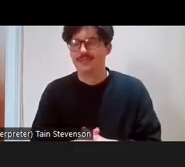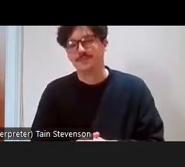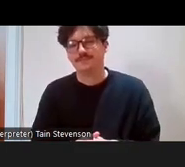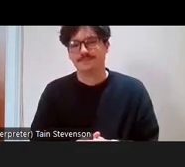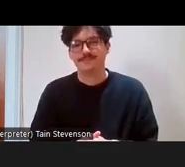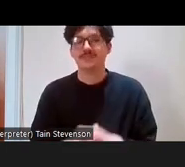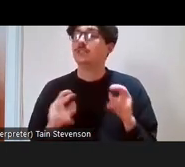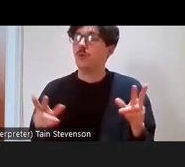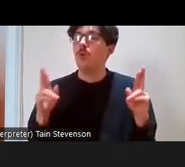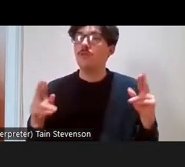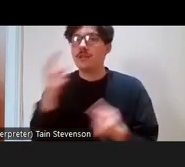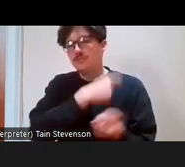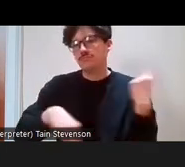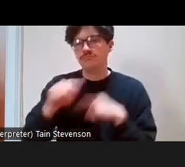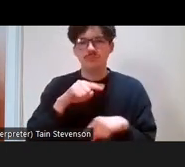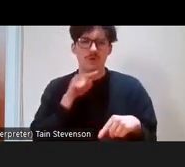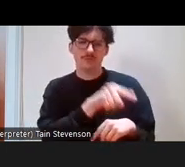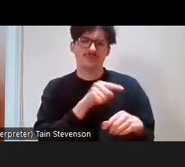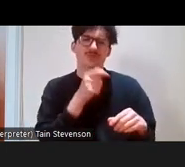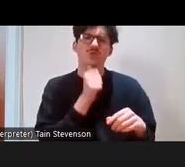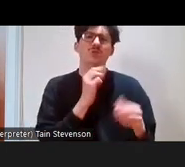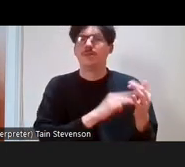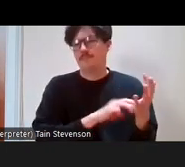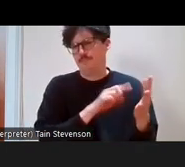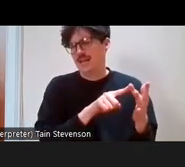Hopefully you can all get on to Menti, and kind of give us give us a shout in